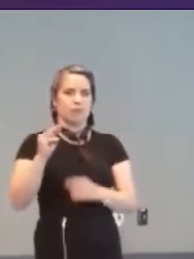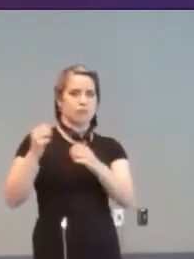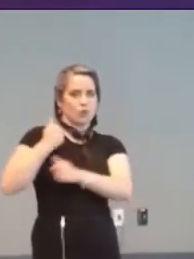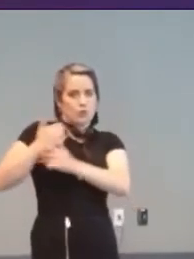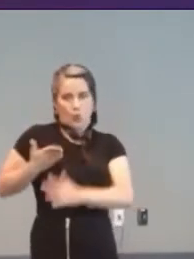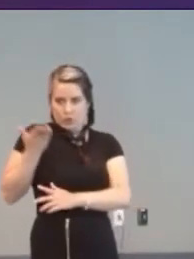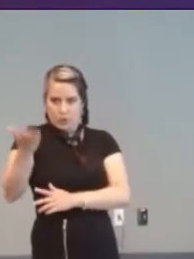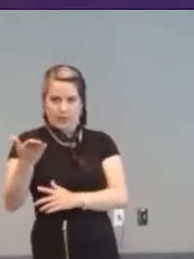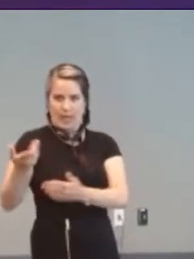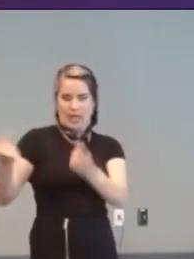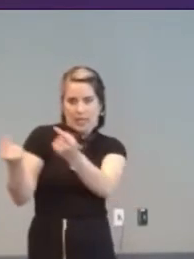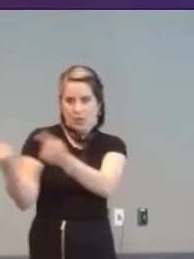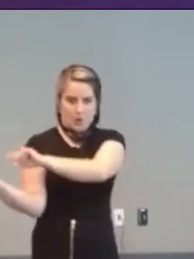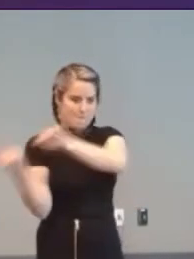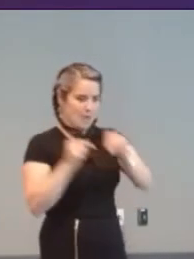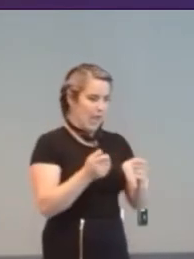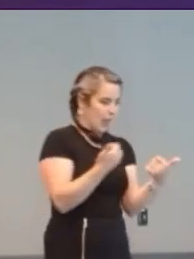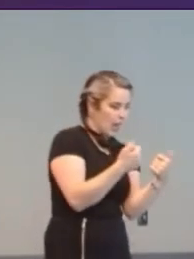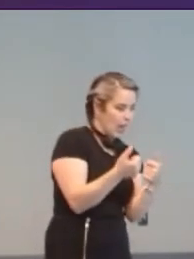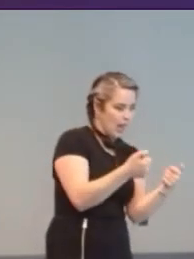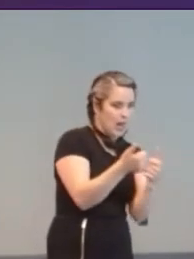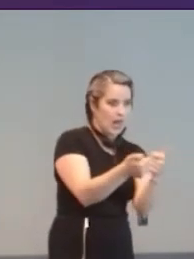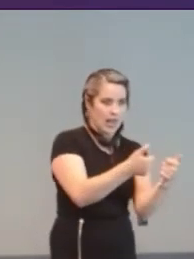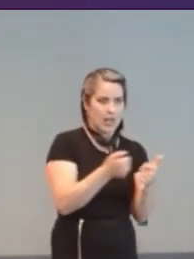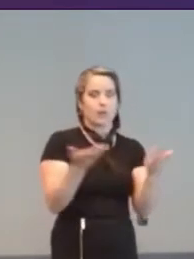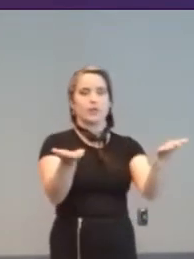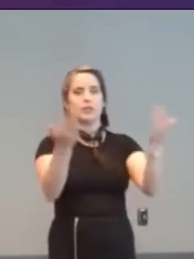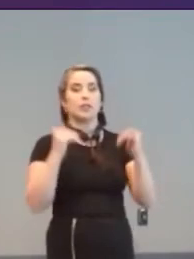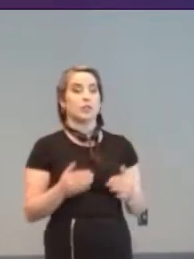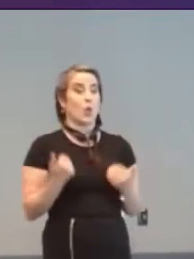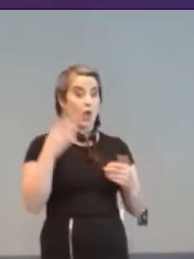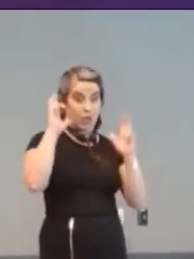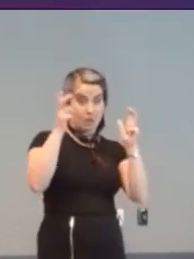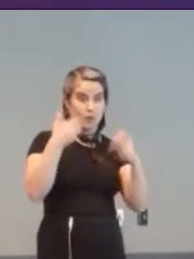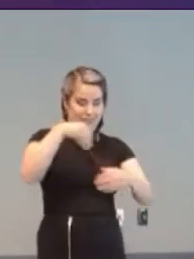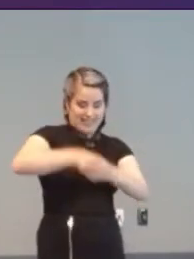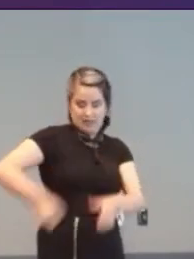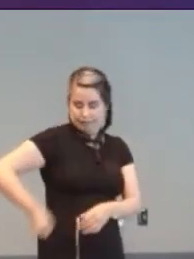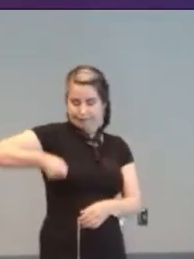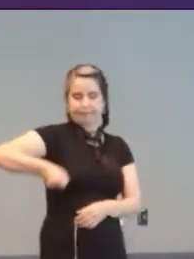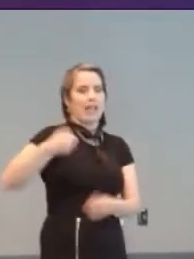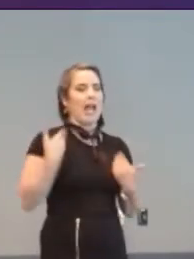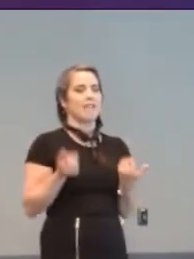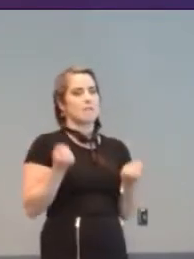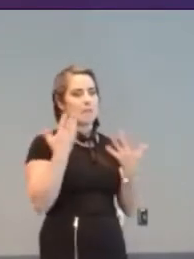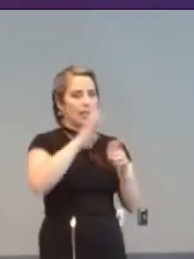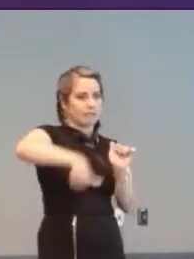This shows MAVIS the multi-purpose computer in a suitcase. It gave a test pool of severely